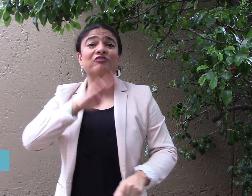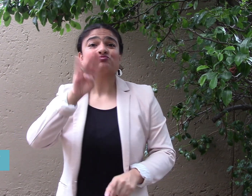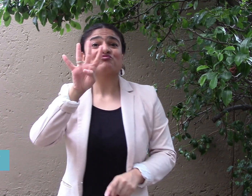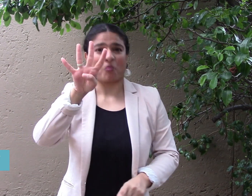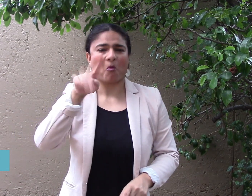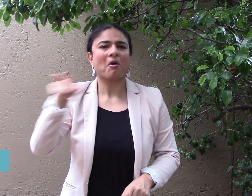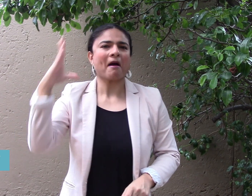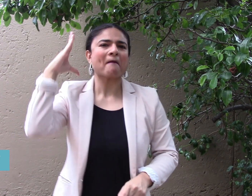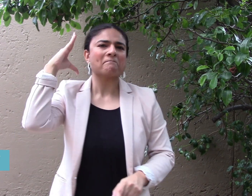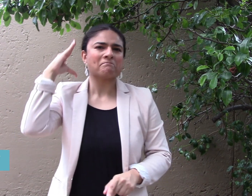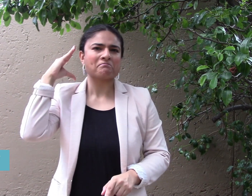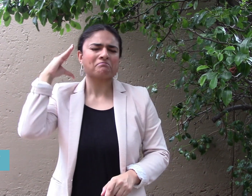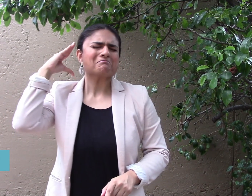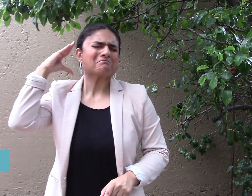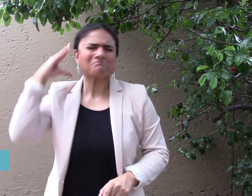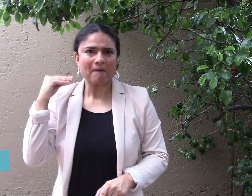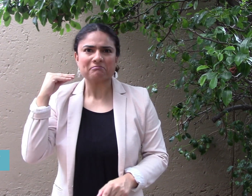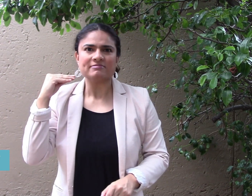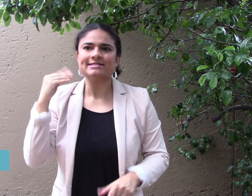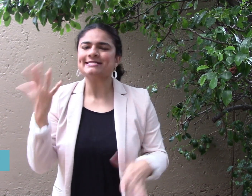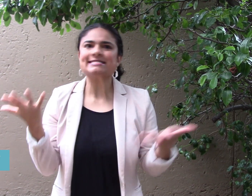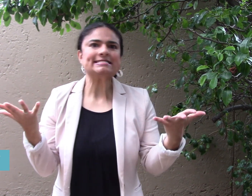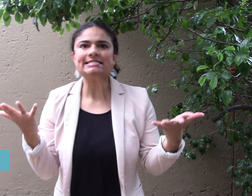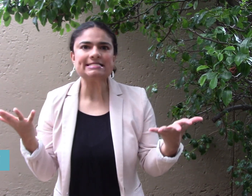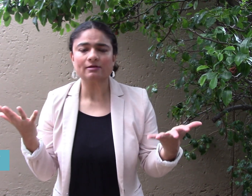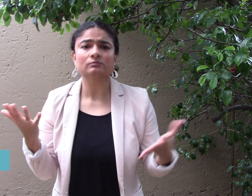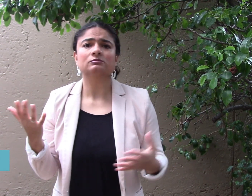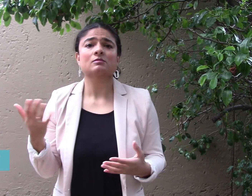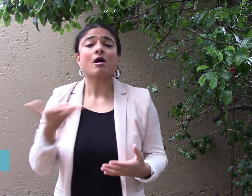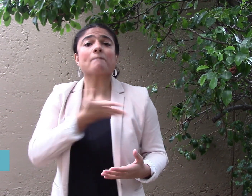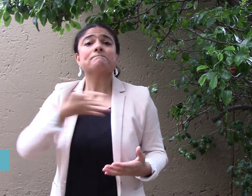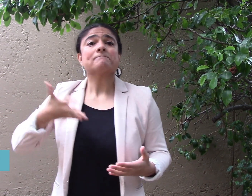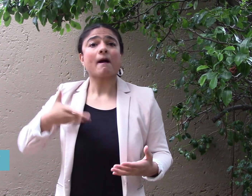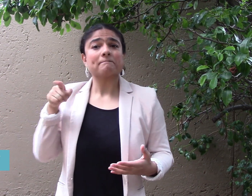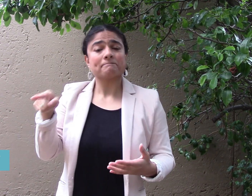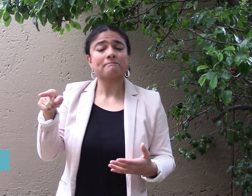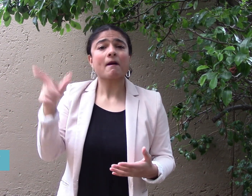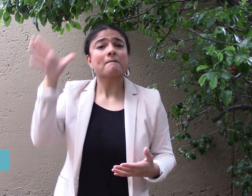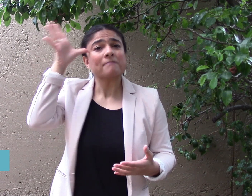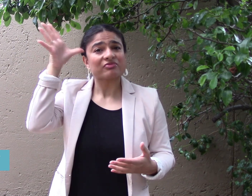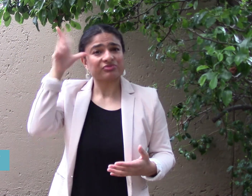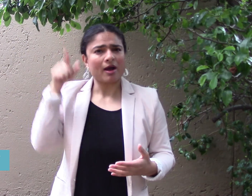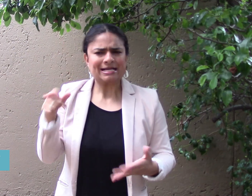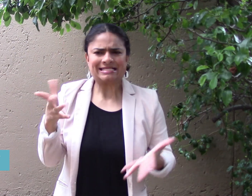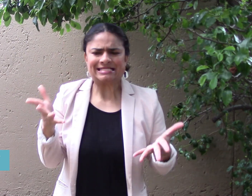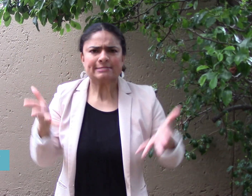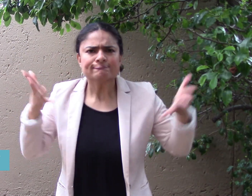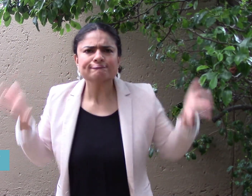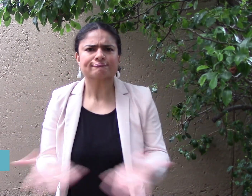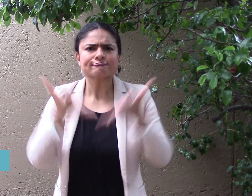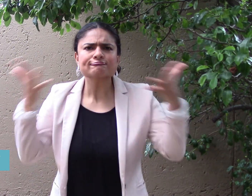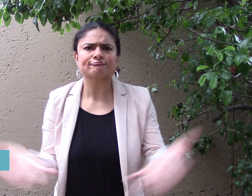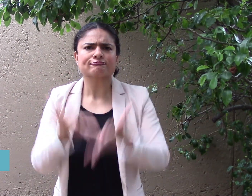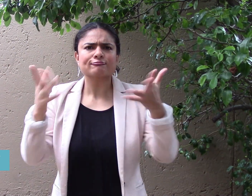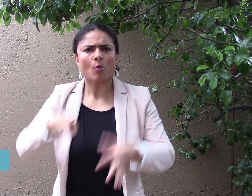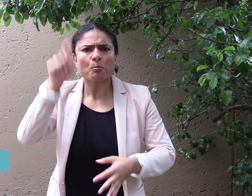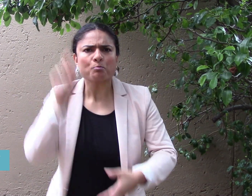Her mother decided that she should learn to speak, and she did not learn sign language.